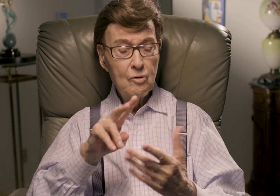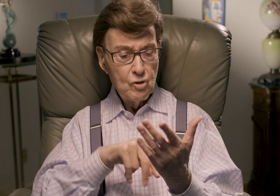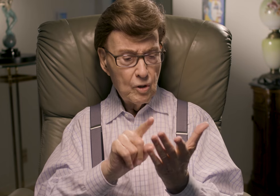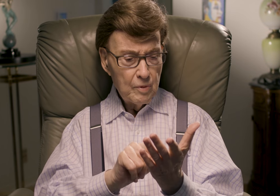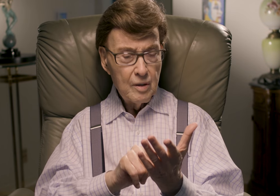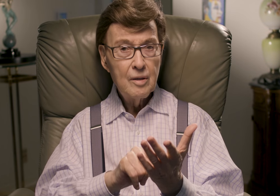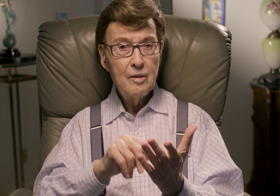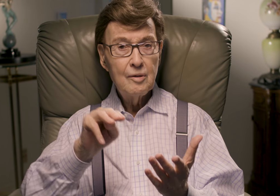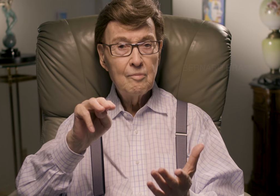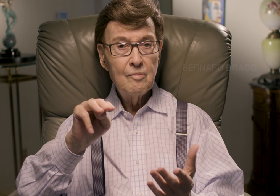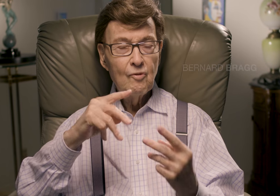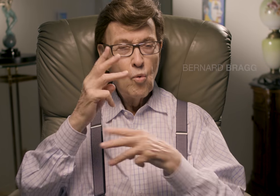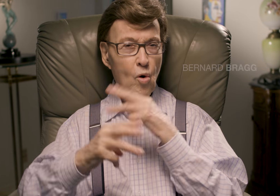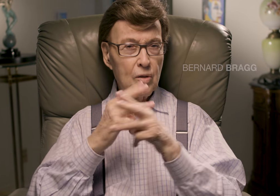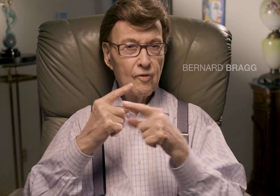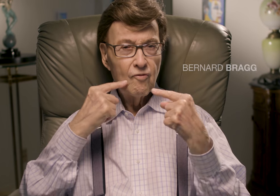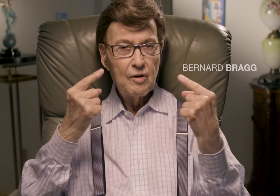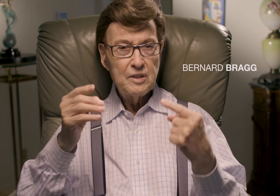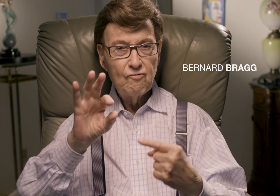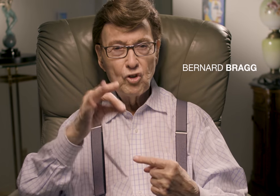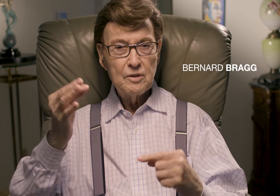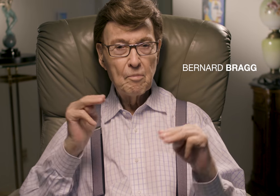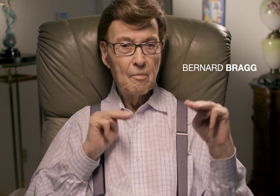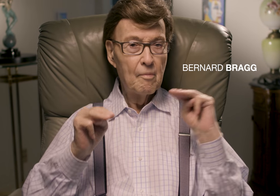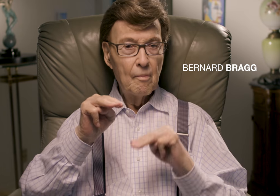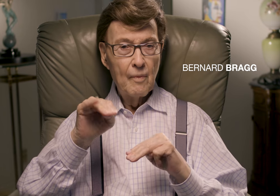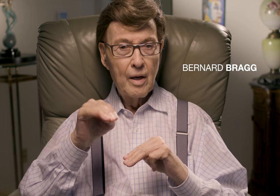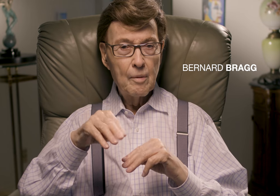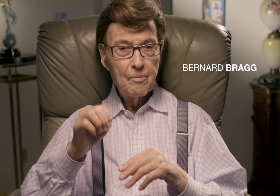I had read in the newspaper... of a world-famous French mimer